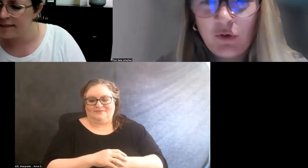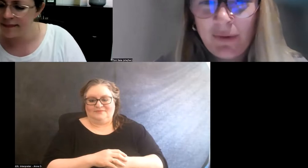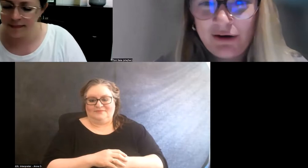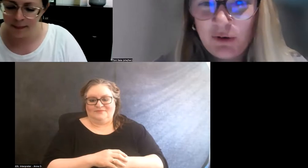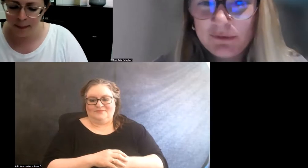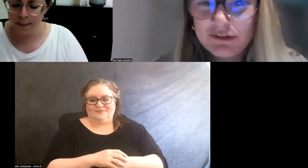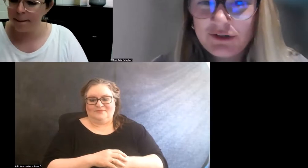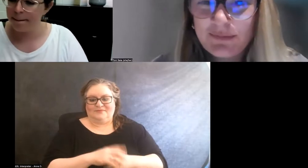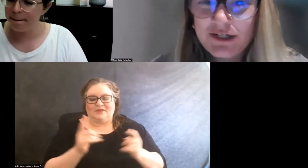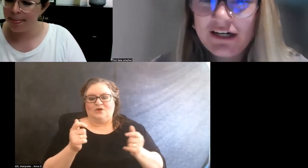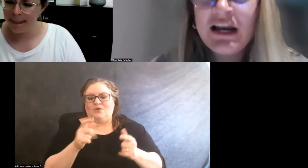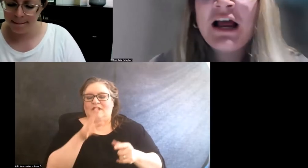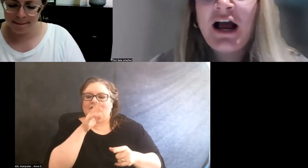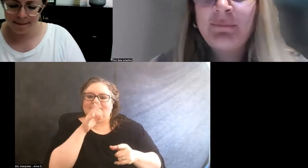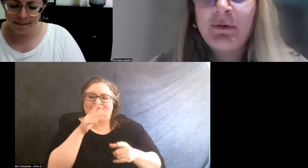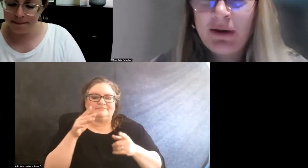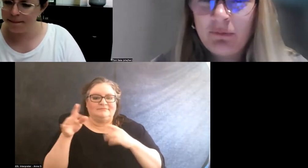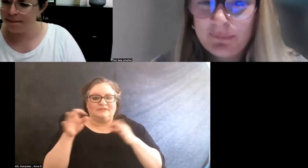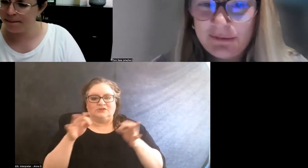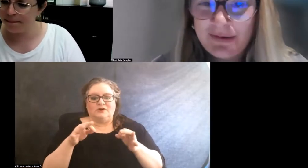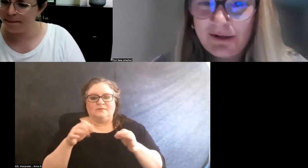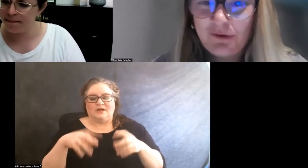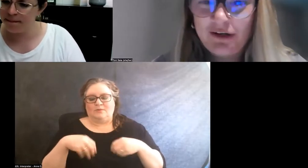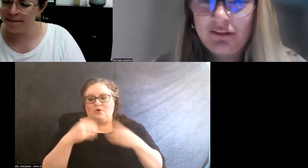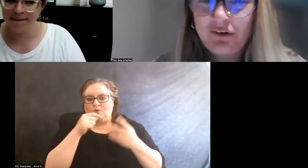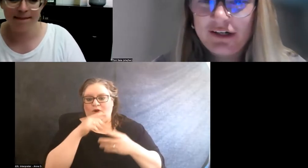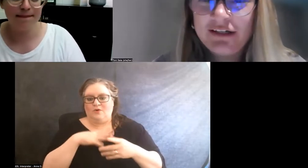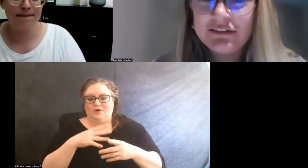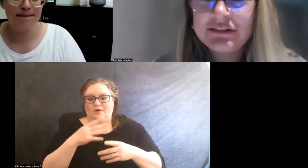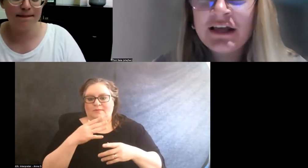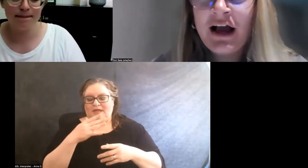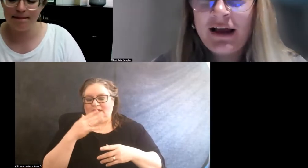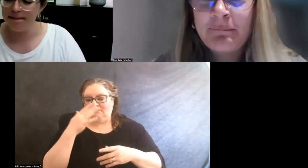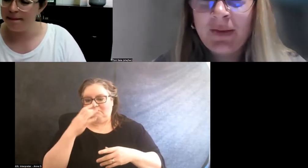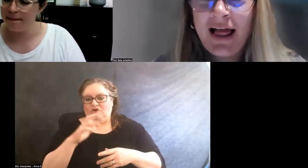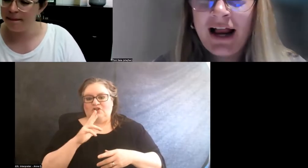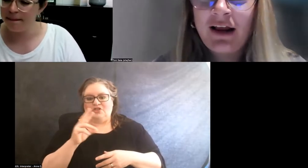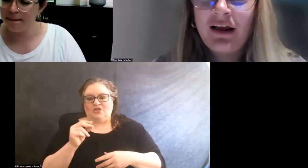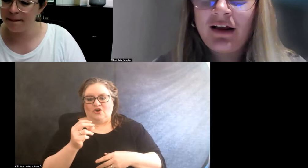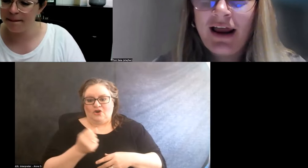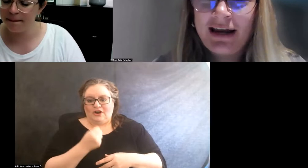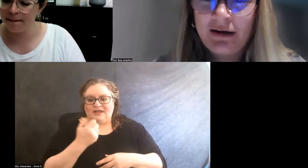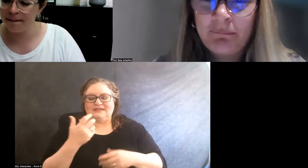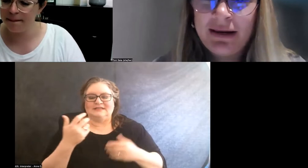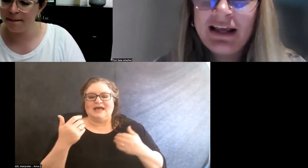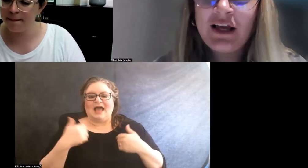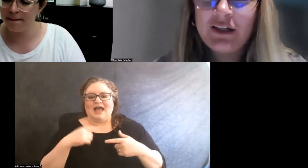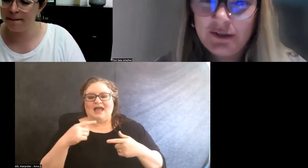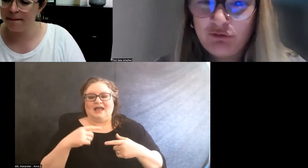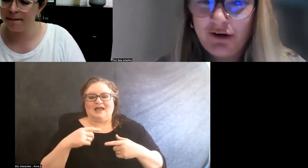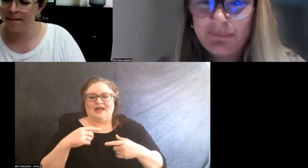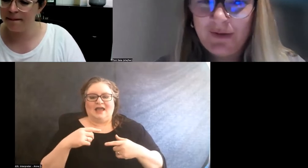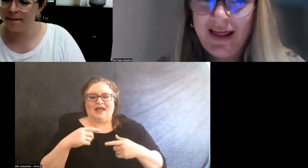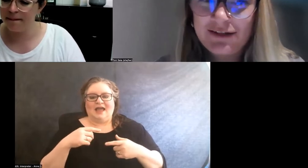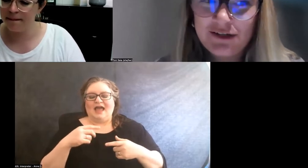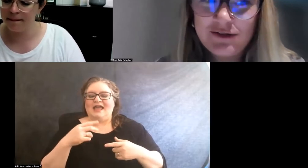A quick verbal description. A white woman in my early thirties. I have black and my pink clear framed glasses.